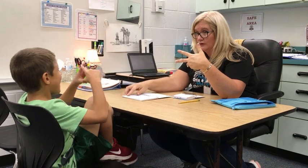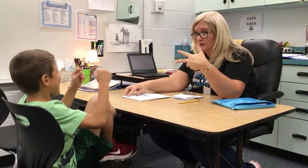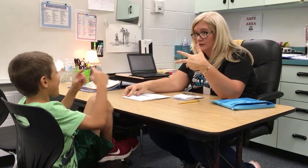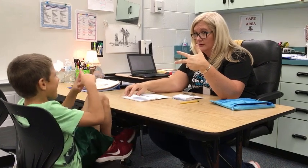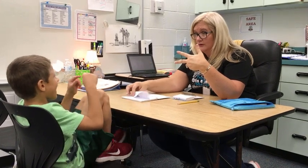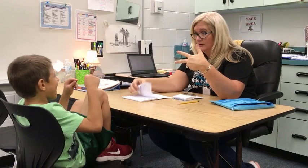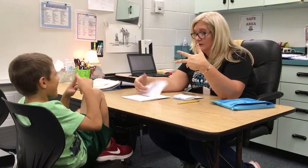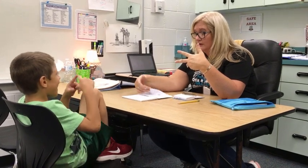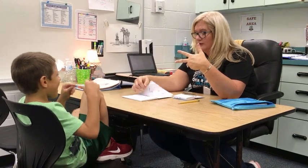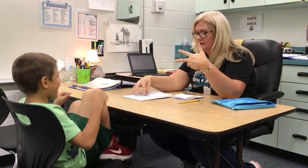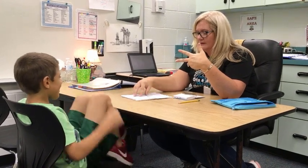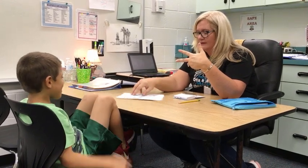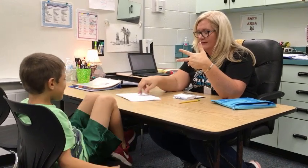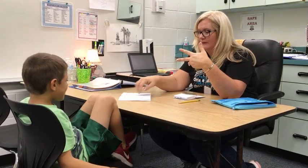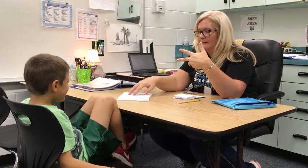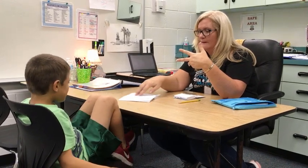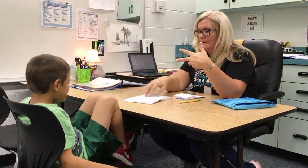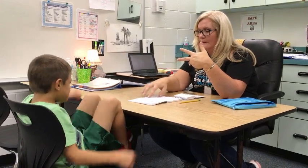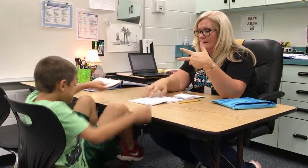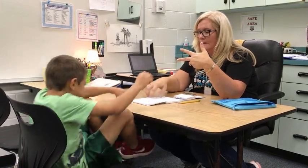[Student] Card! Card!